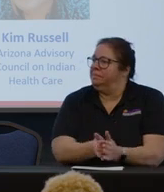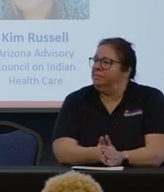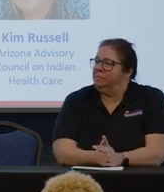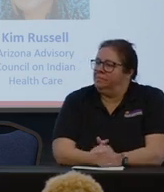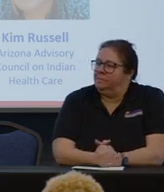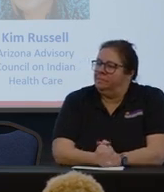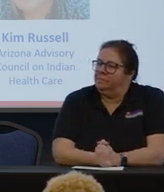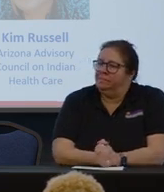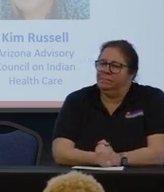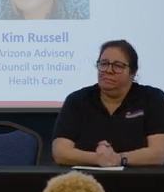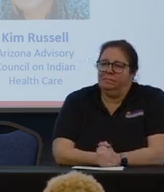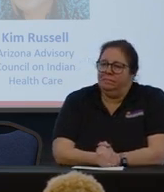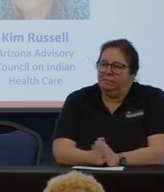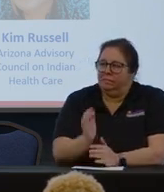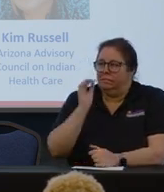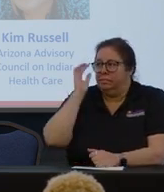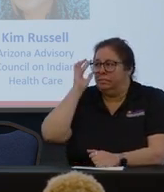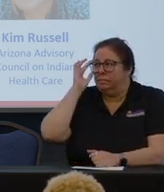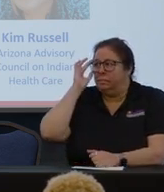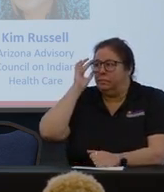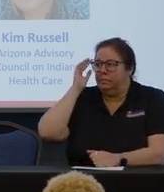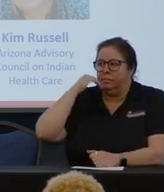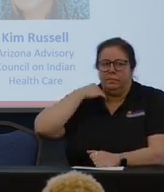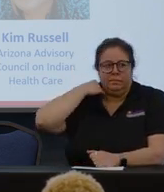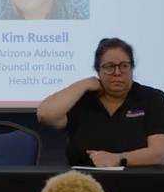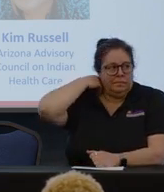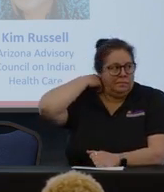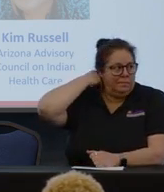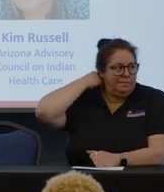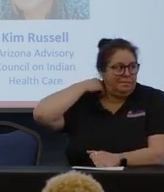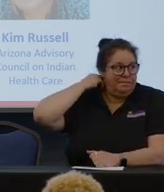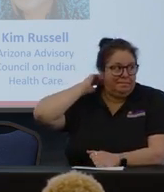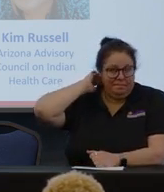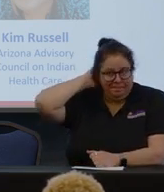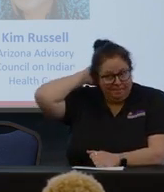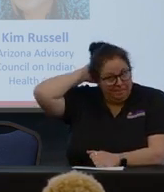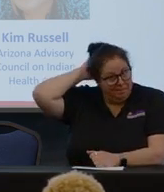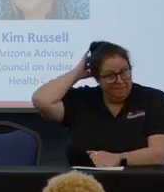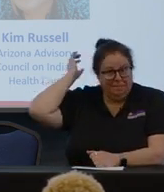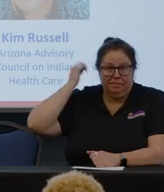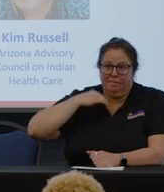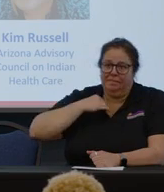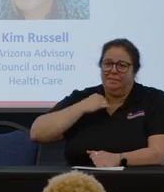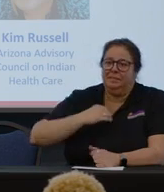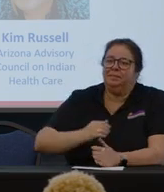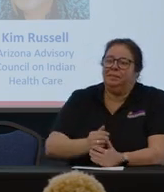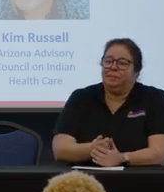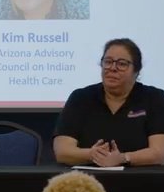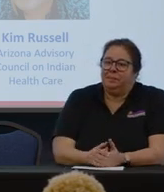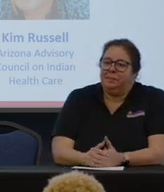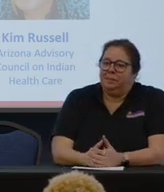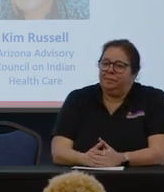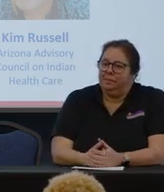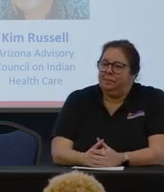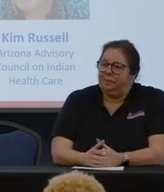And lastly, but not leastly, not a word. We have Danielle... - Millard.